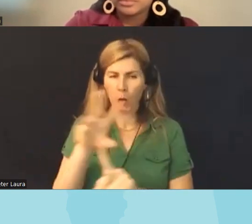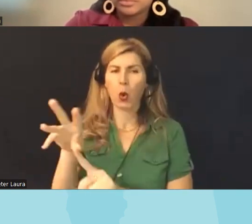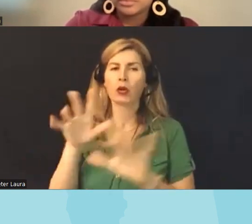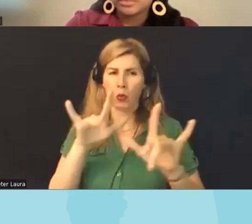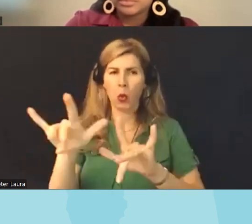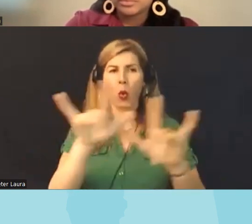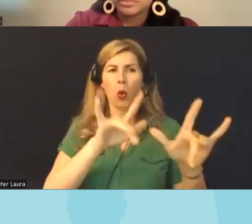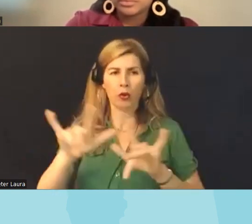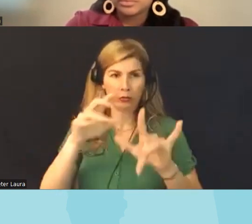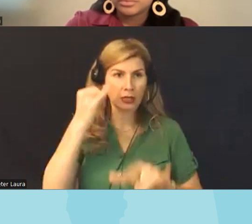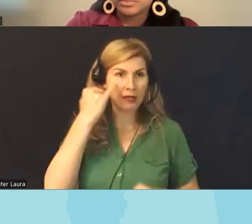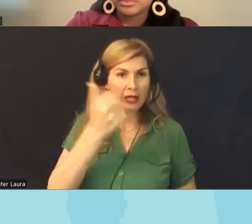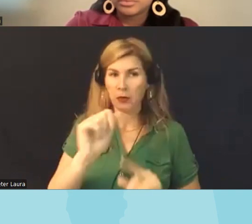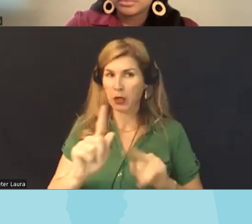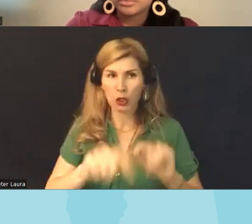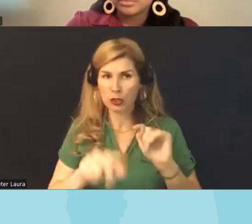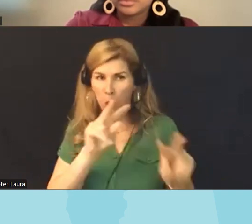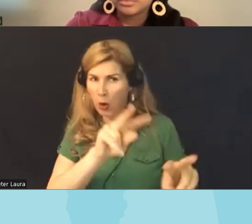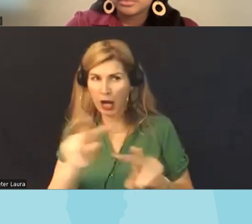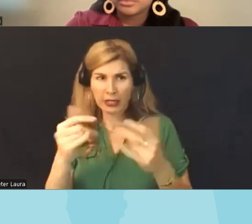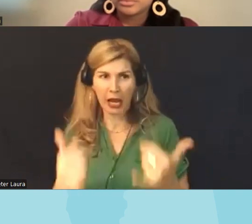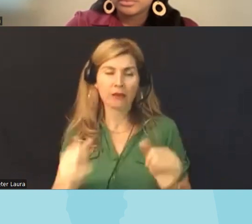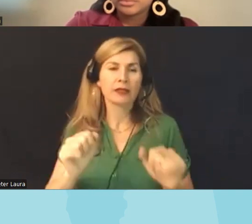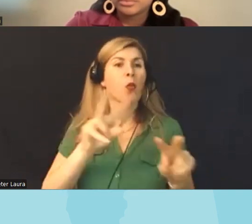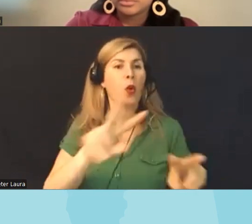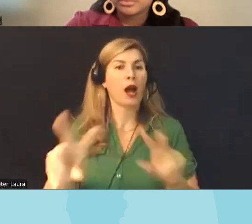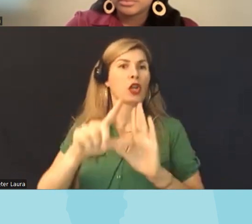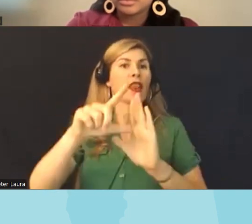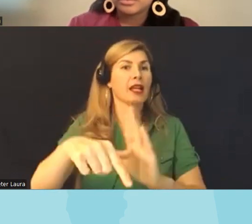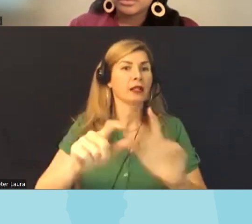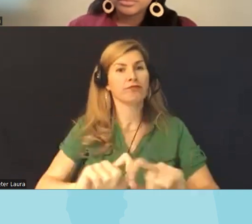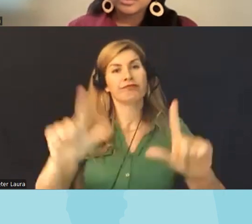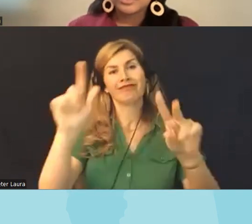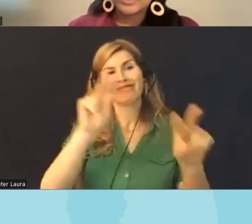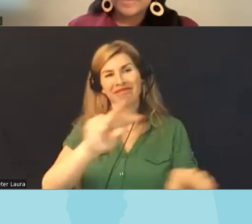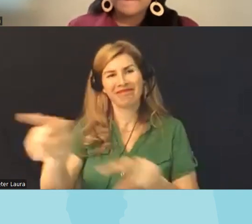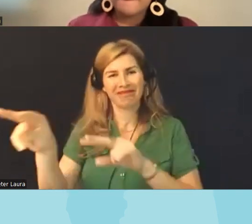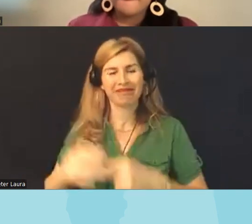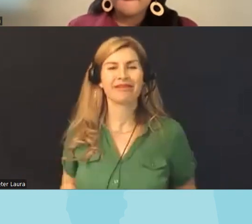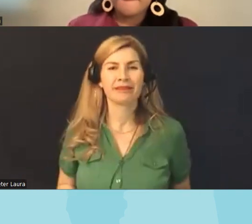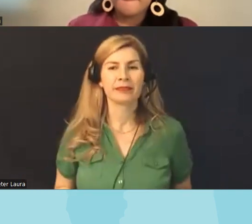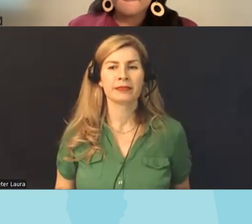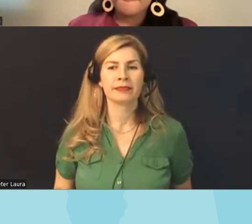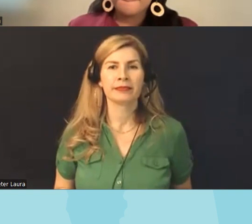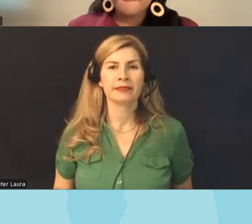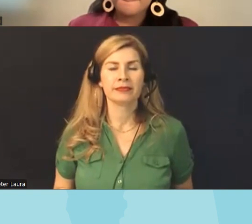have folks who couldn't join but but really wanted to be able to join um and I think um